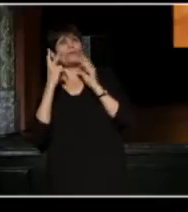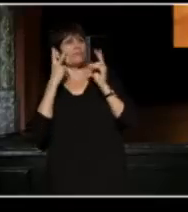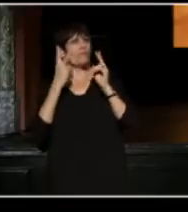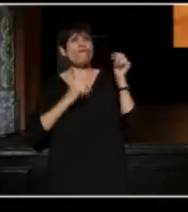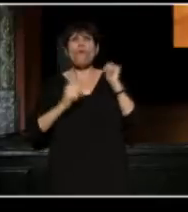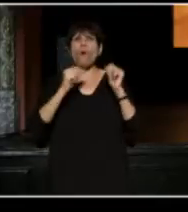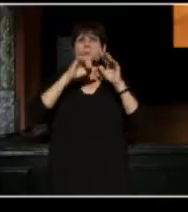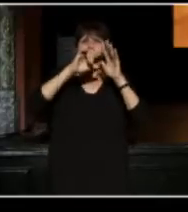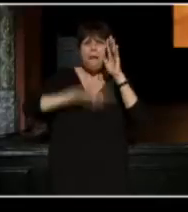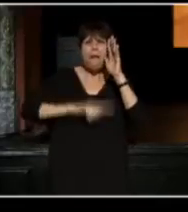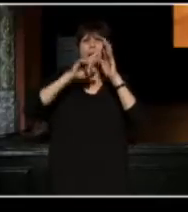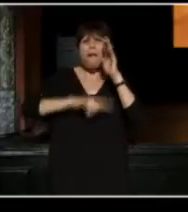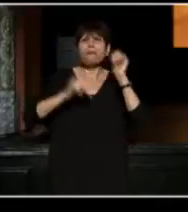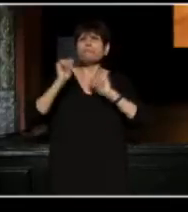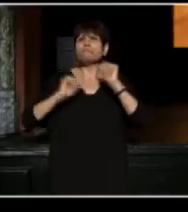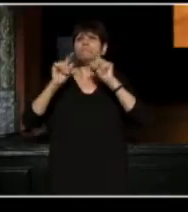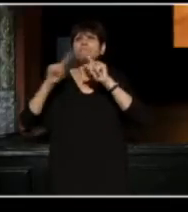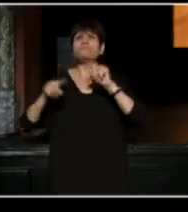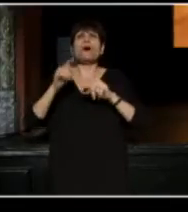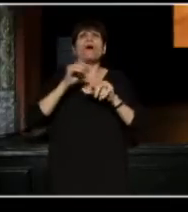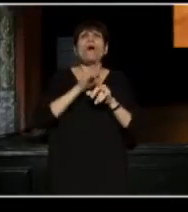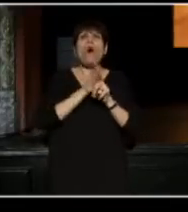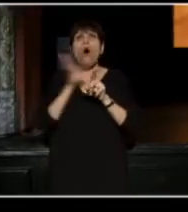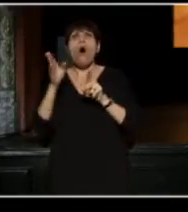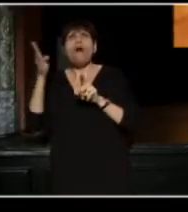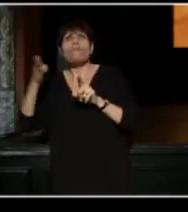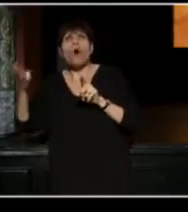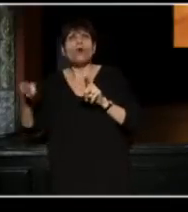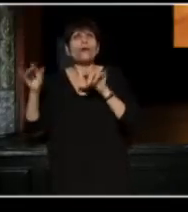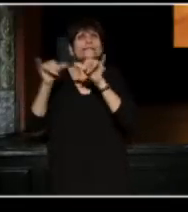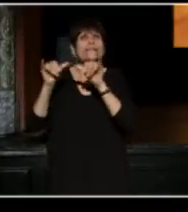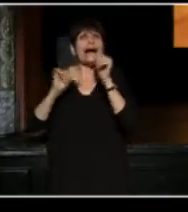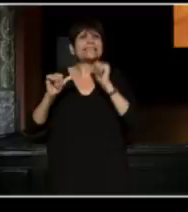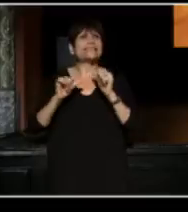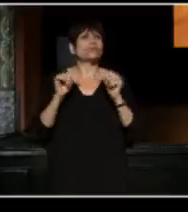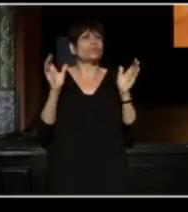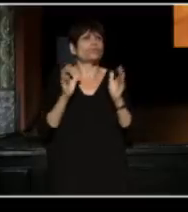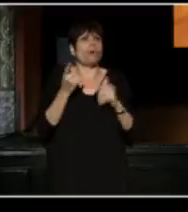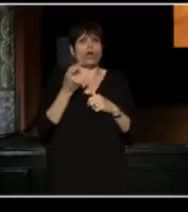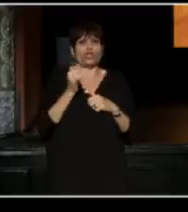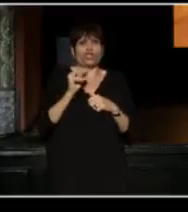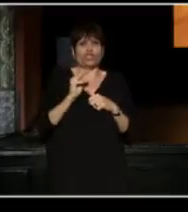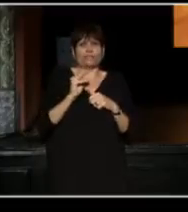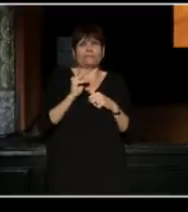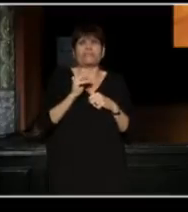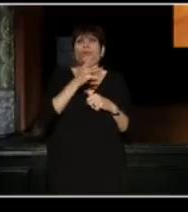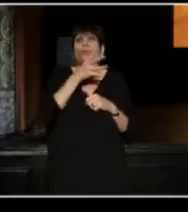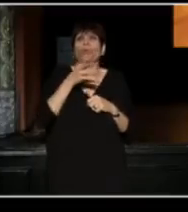We performed in huge, Broadway size theaters to small gymnasiums and small rural communities.